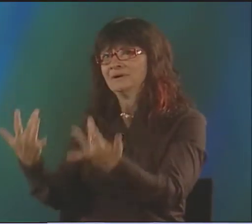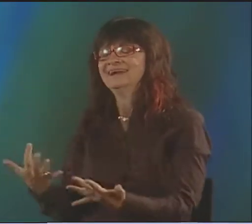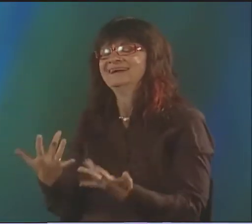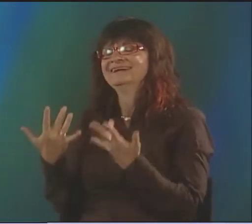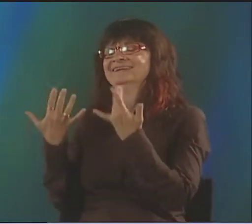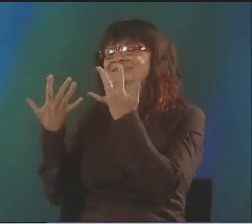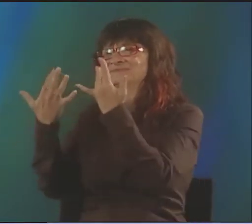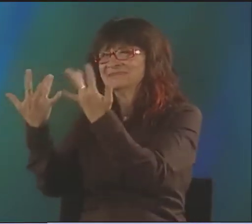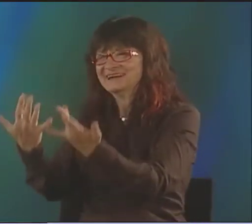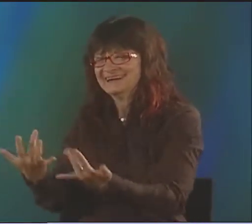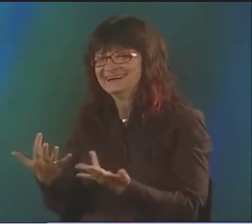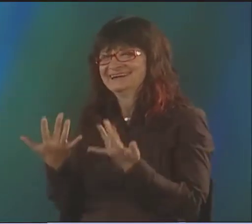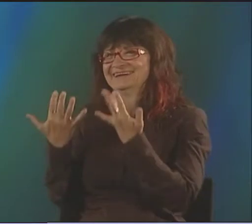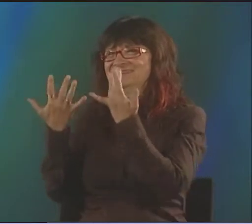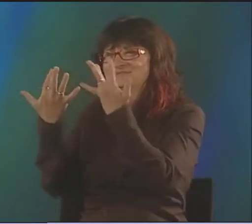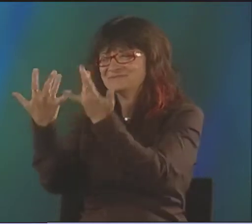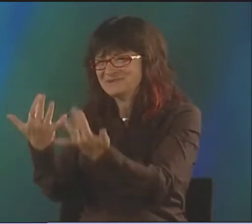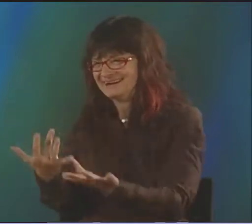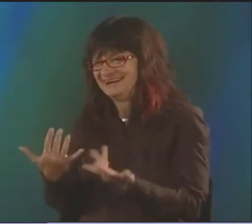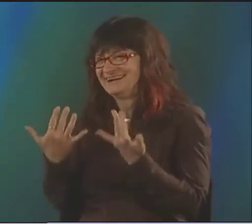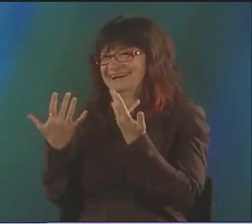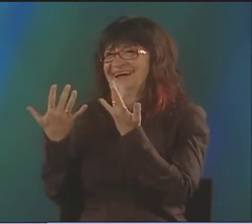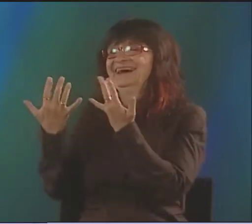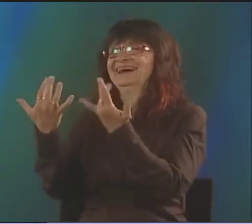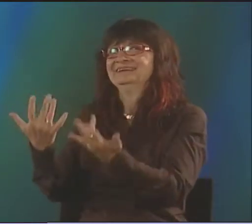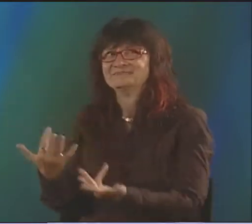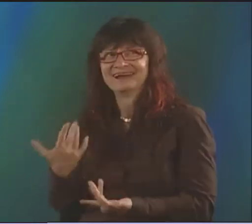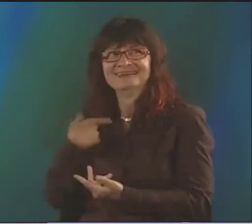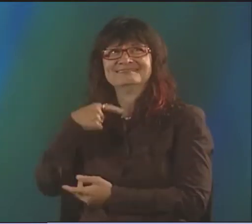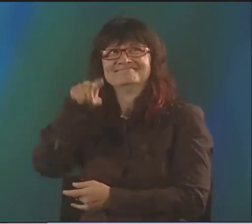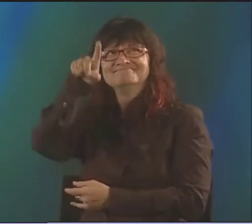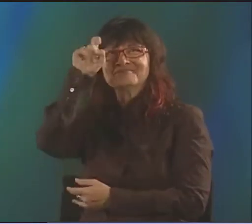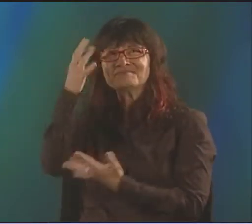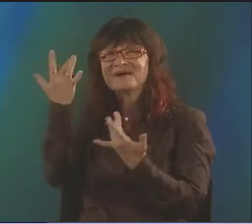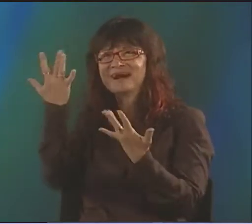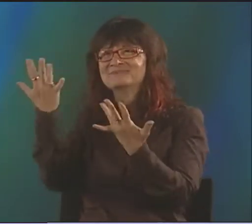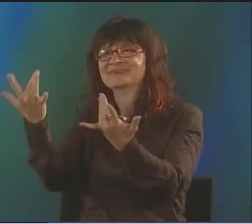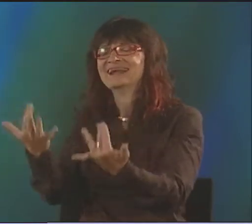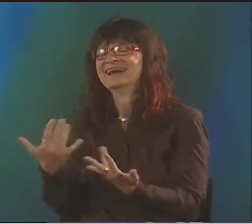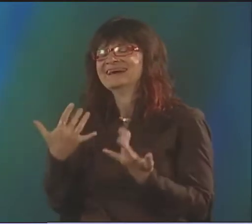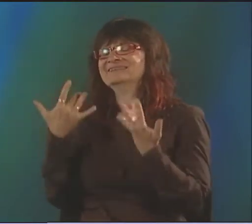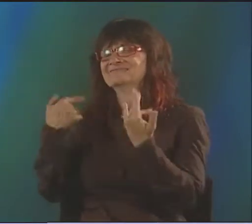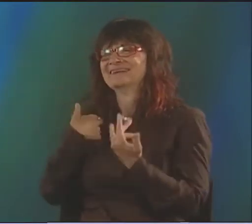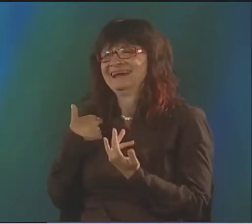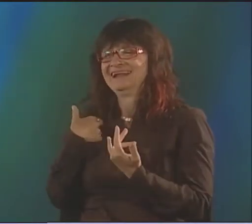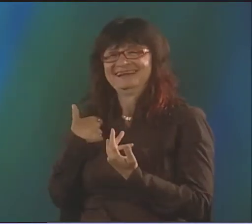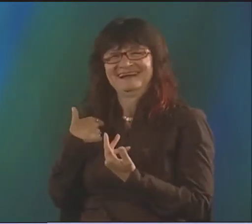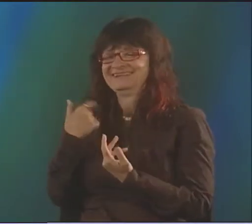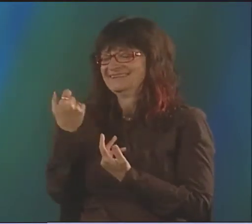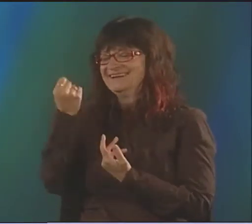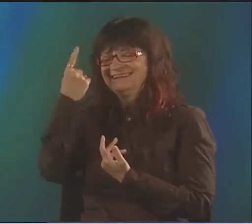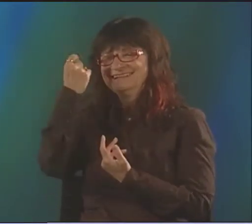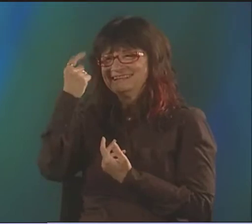AND THERE WAS THIS BIG AUDIENCE. AND WE WERE WAITING AND WAITING AND WAITING FOR JIM TO COME, 'CAUSE I WAS GONNA LISTEN TO HIM-- WATCH HIM TO READ, AND I'M KIND OF CONFUSED,